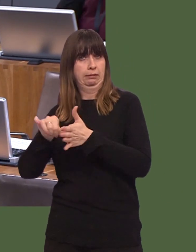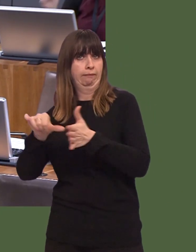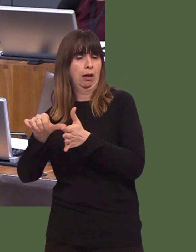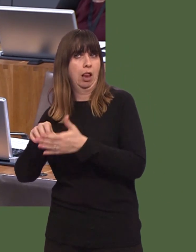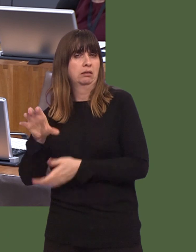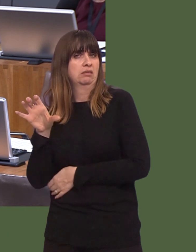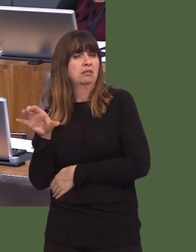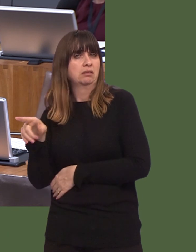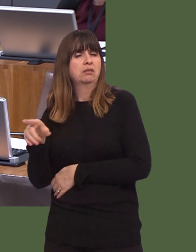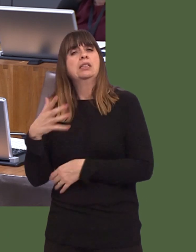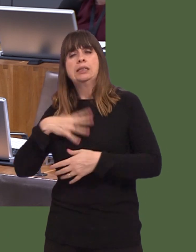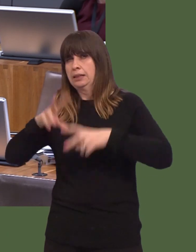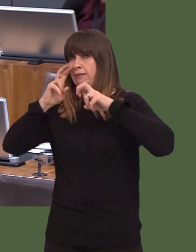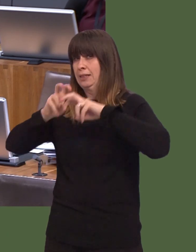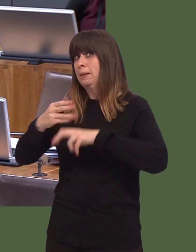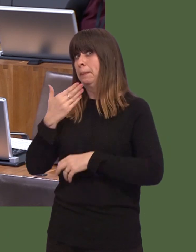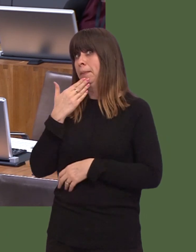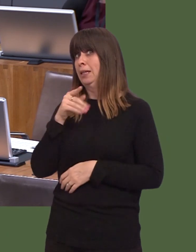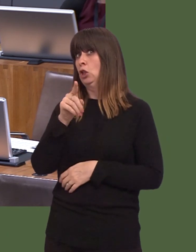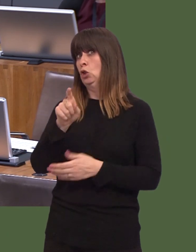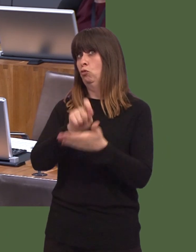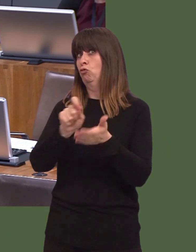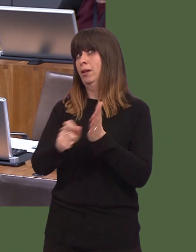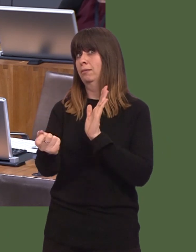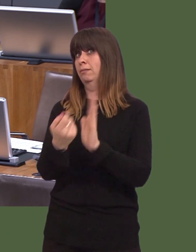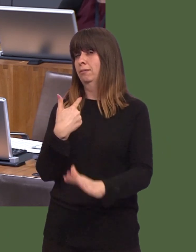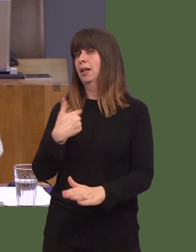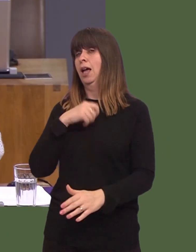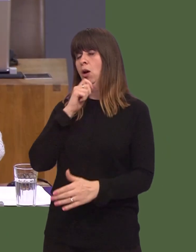It needs to be investigated. Could I ask the Member to write to me and I will, of course, write back to her to provide